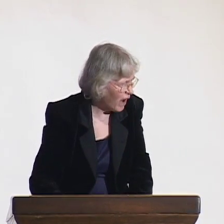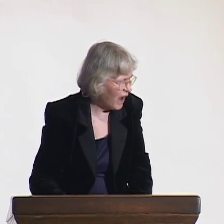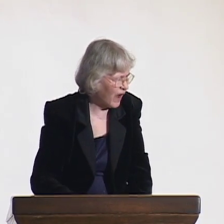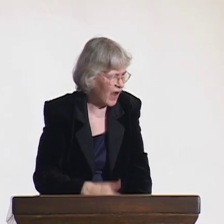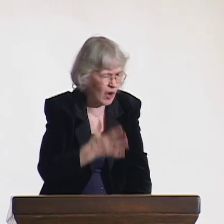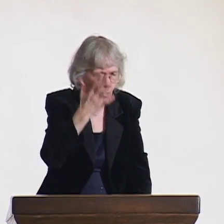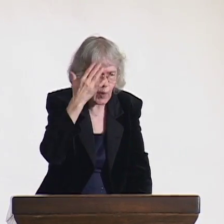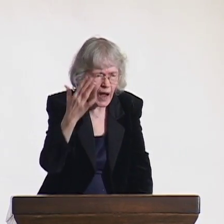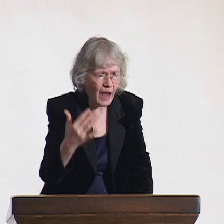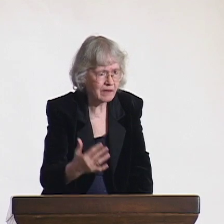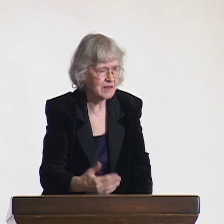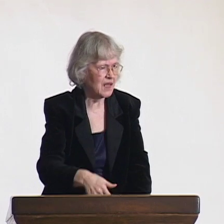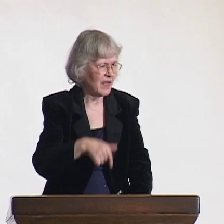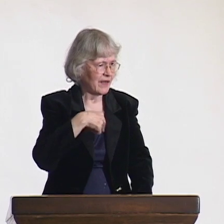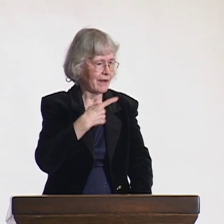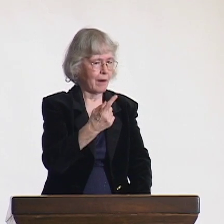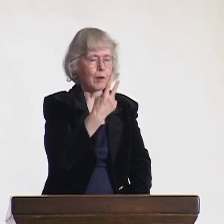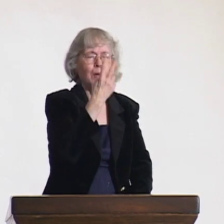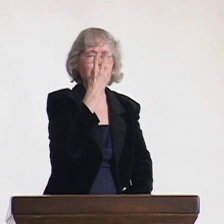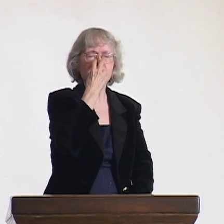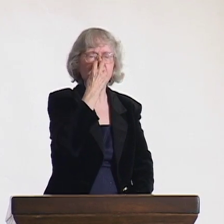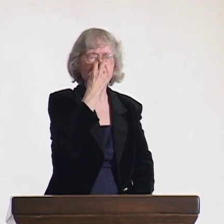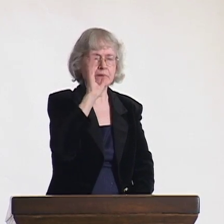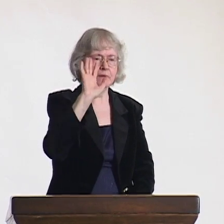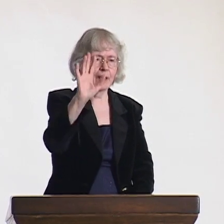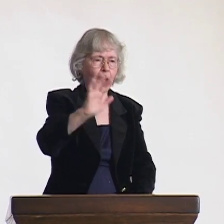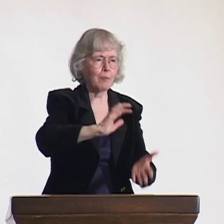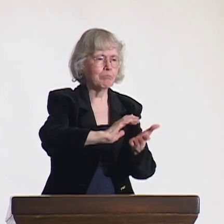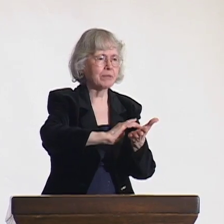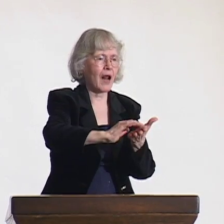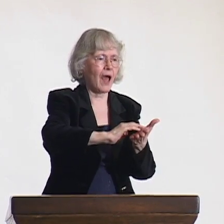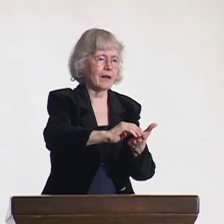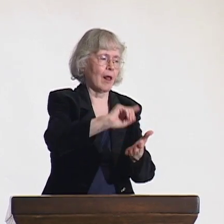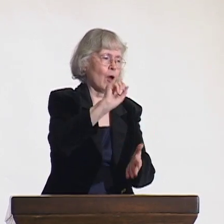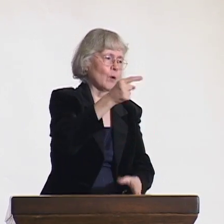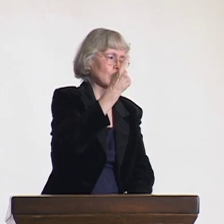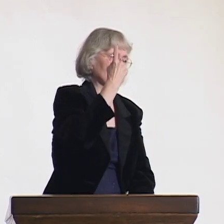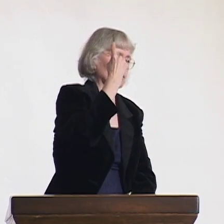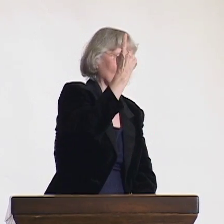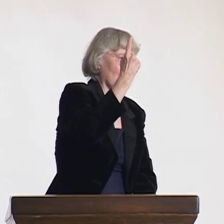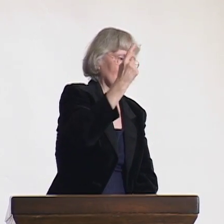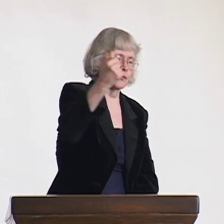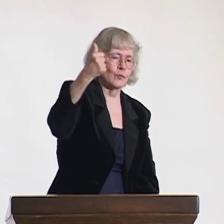when Braille was universal and easily understood by all people who are blind.